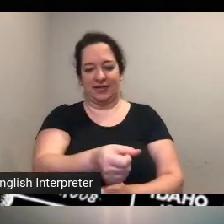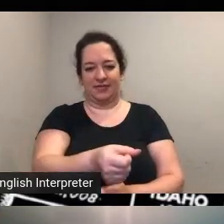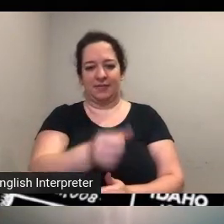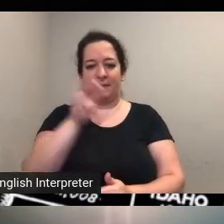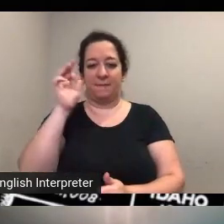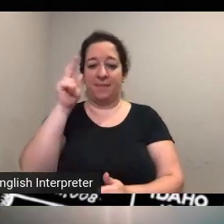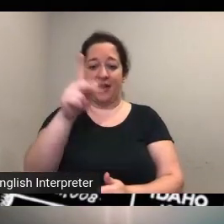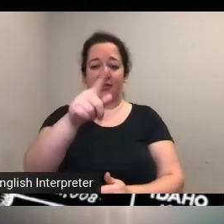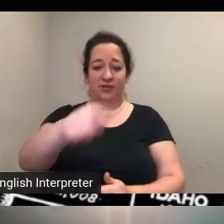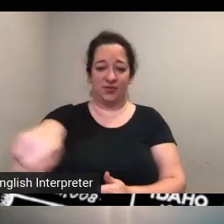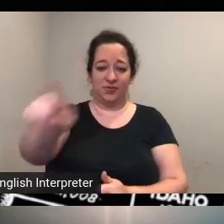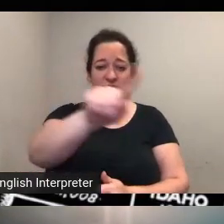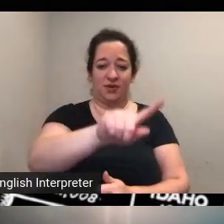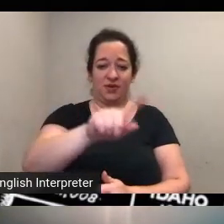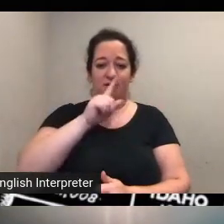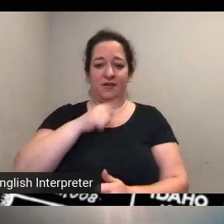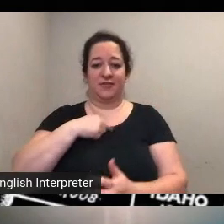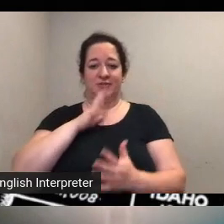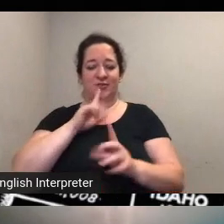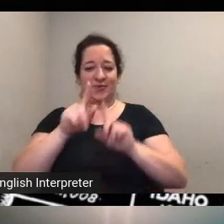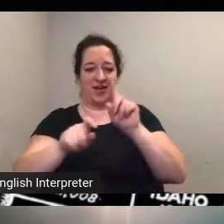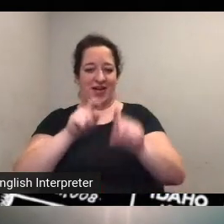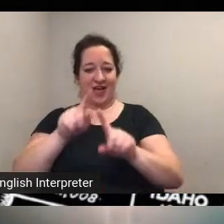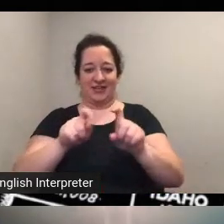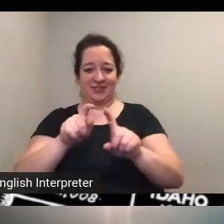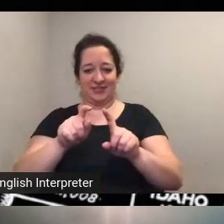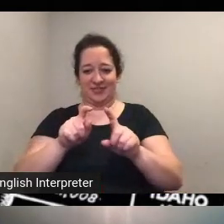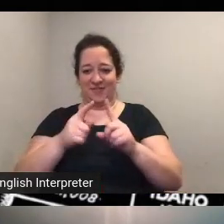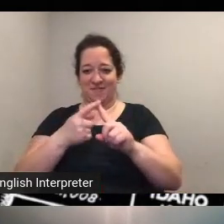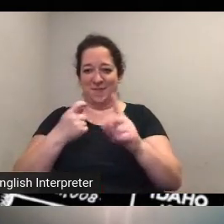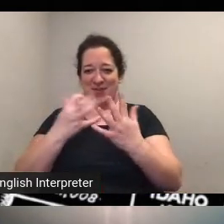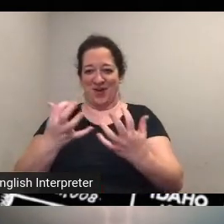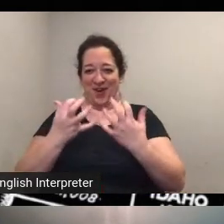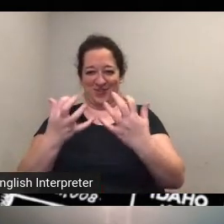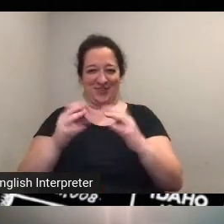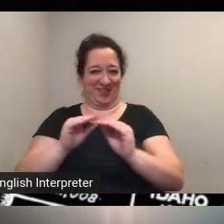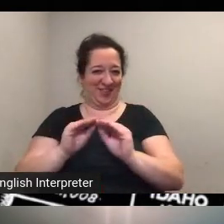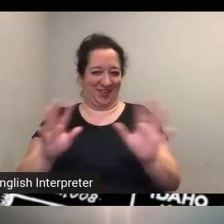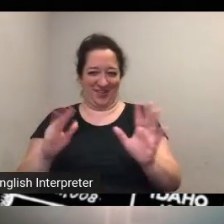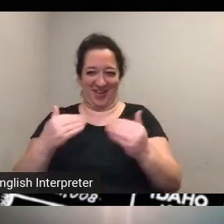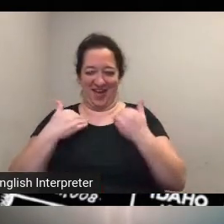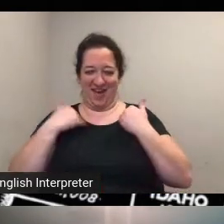questions of this audience because we've we've clearly got some very um expert